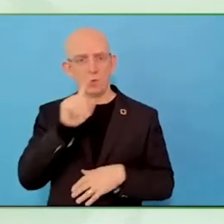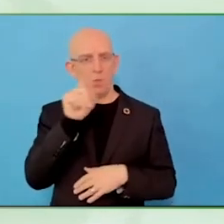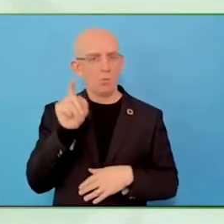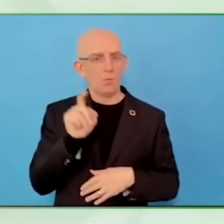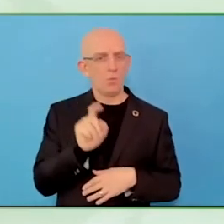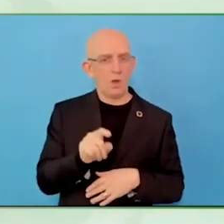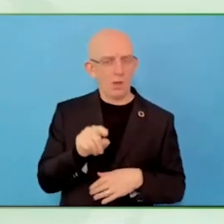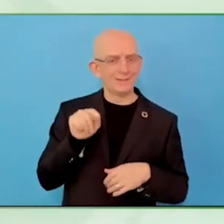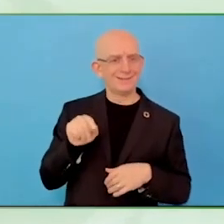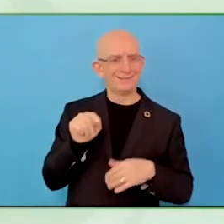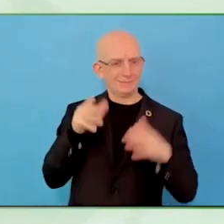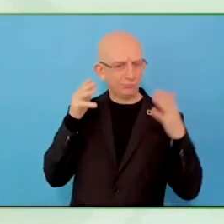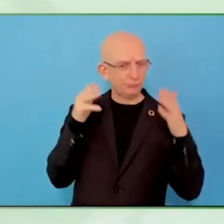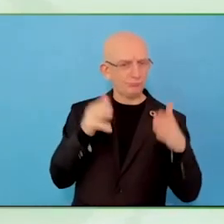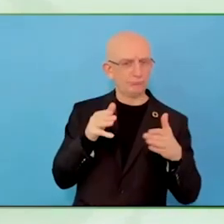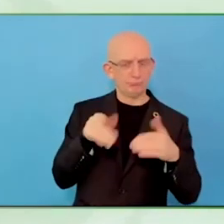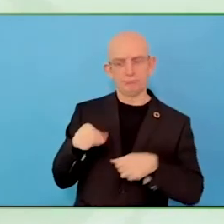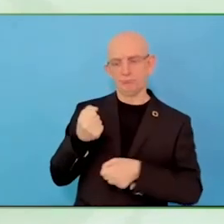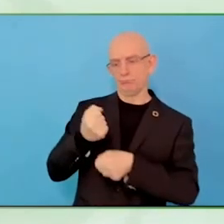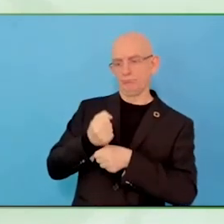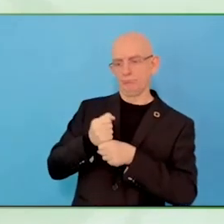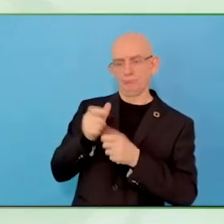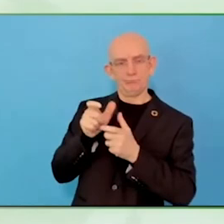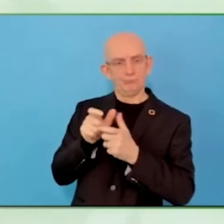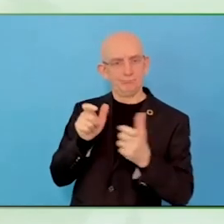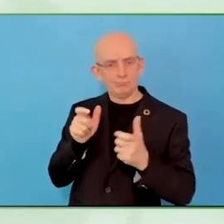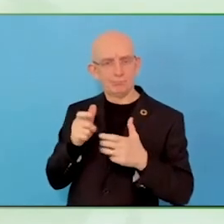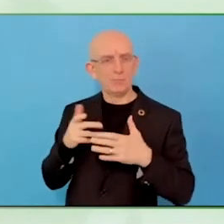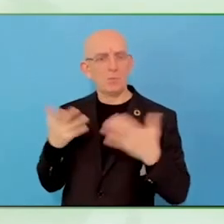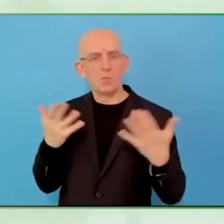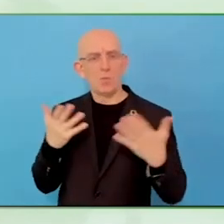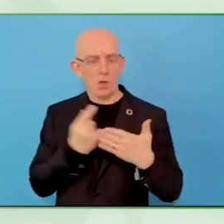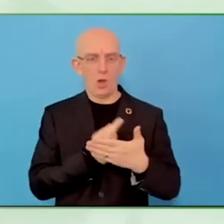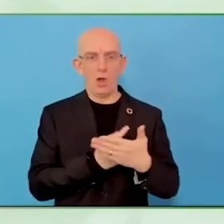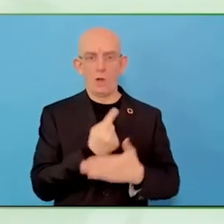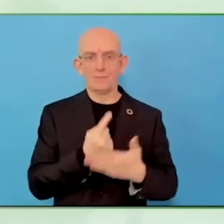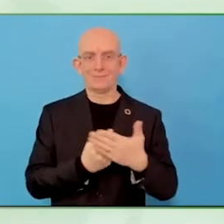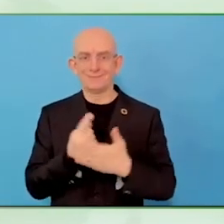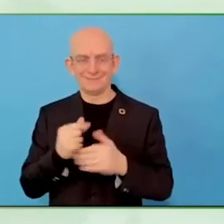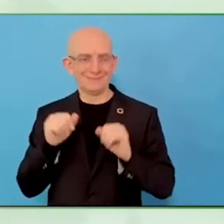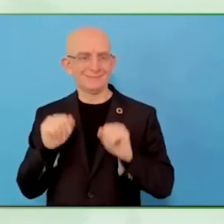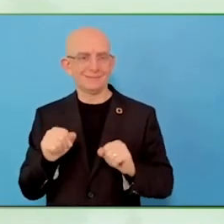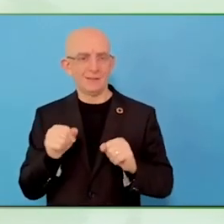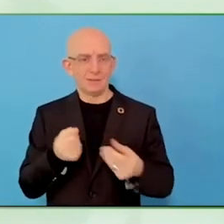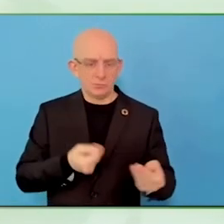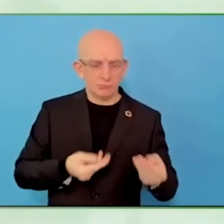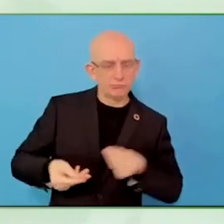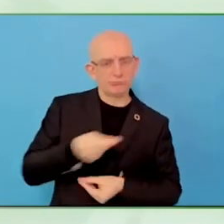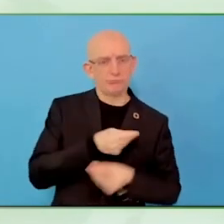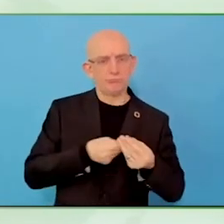I think there is a lot of self stigma and social stigma towards people with psychosocial disabilities.